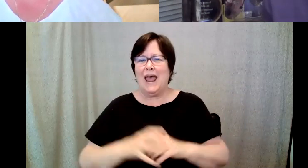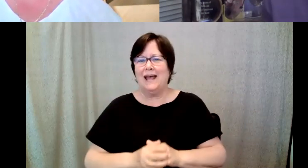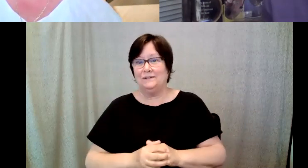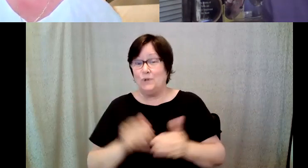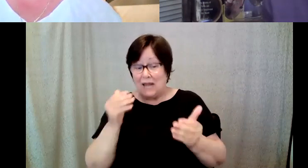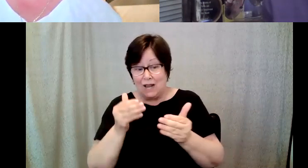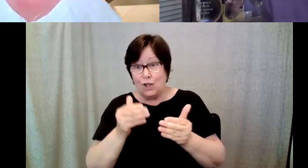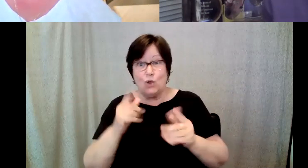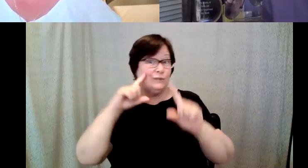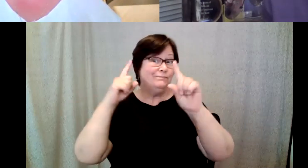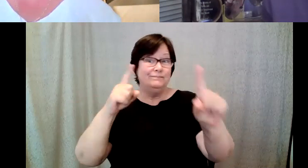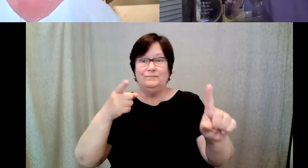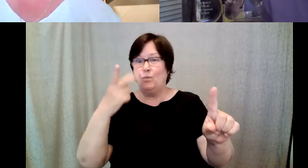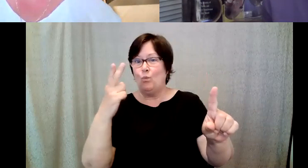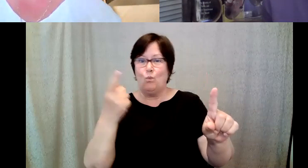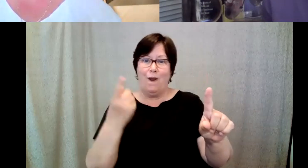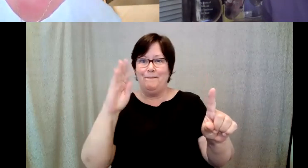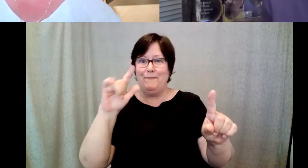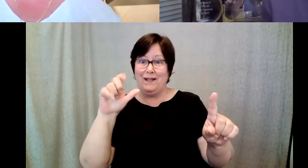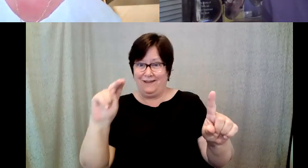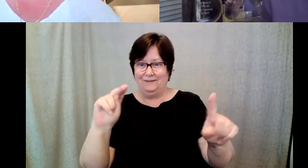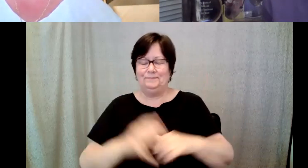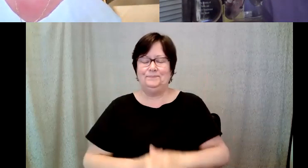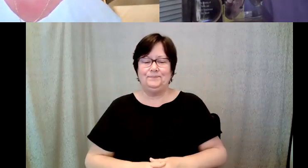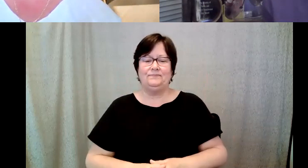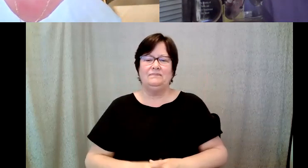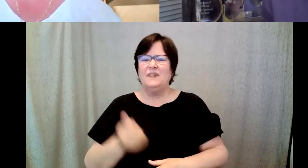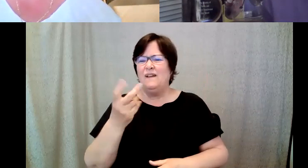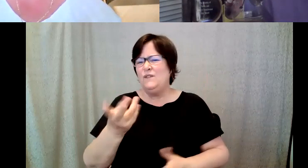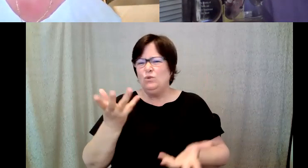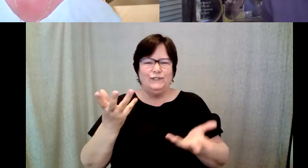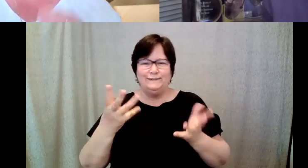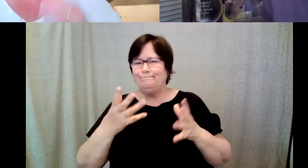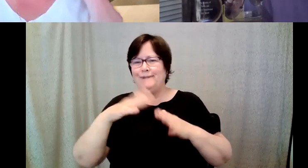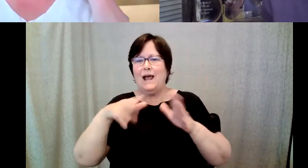Kelly Redder: Now just a few housekeeping points all attendees are joined in mute mode,